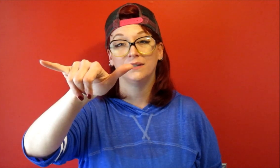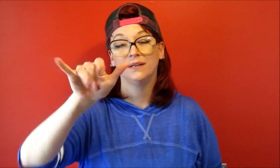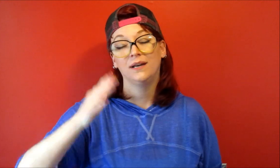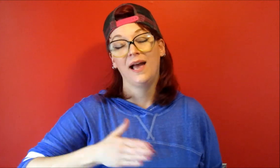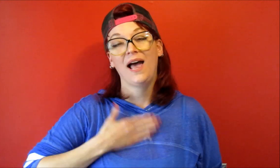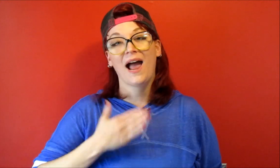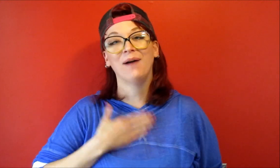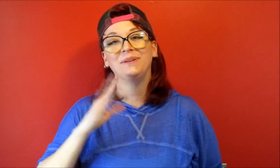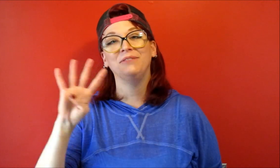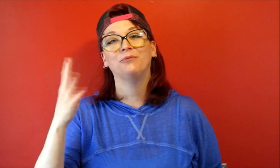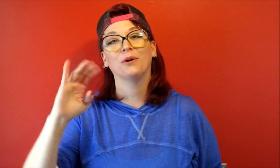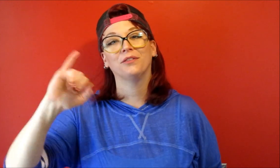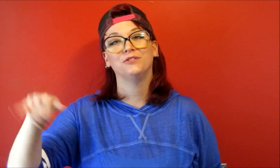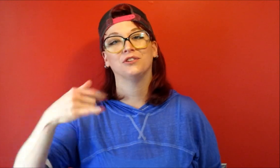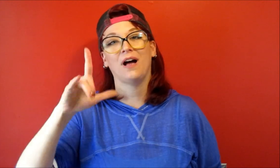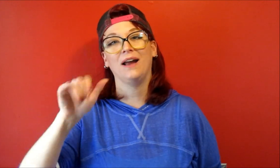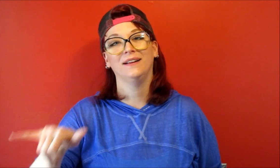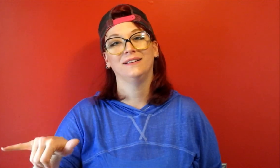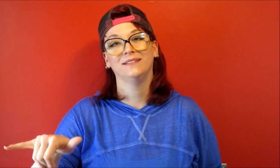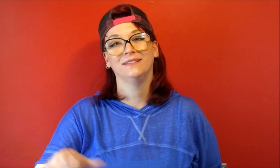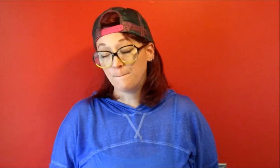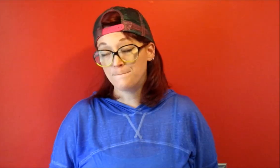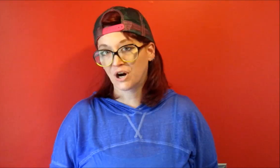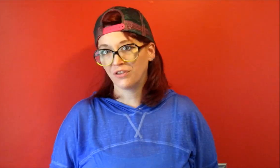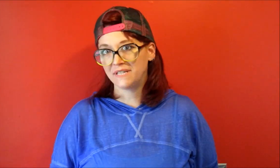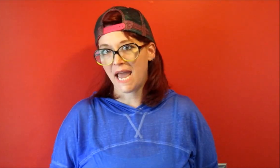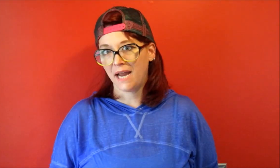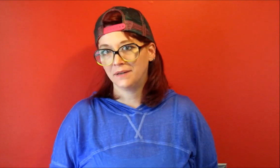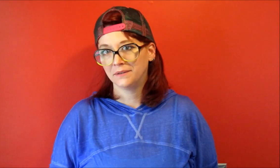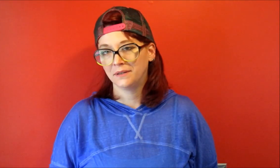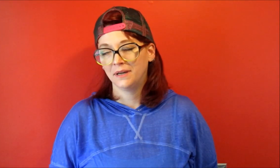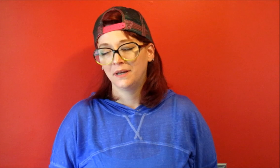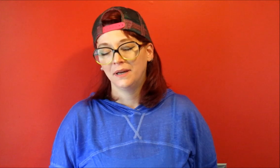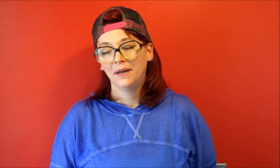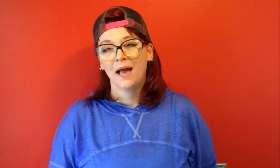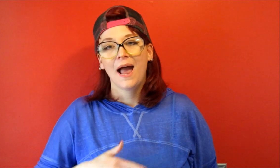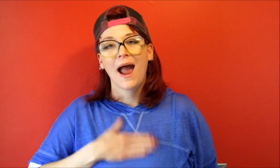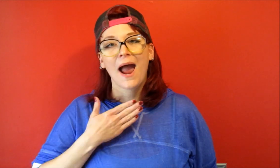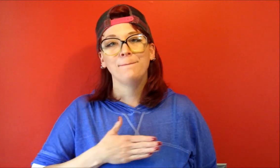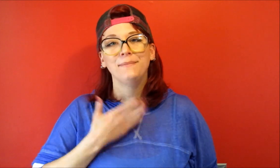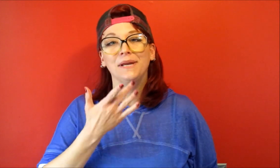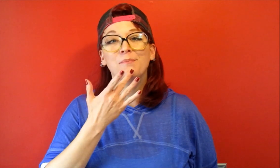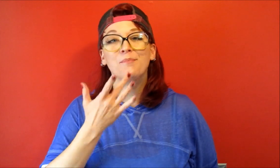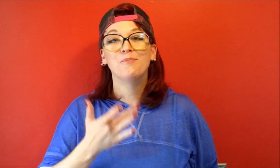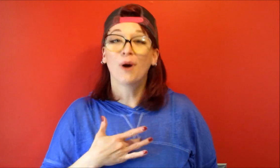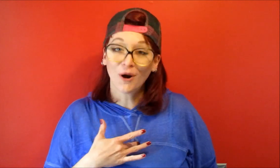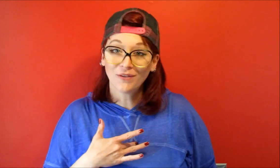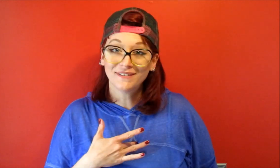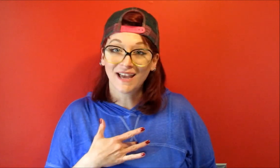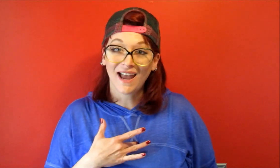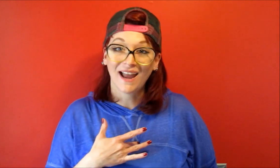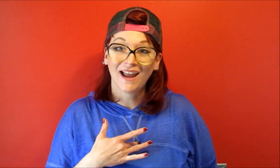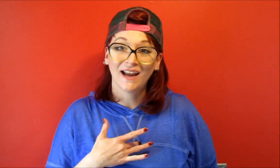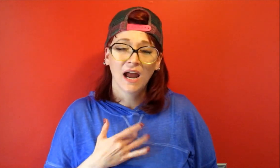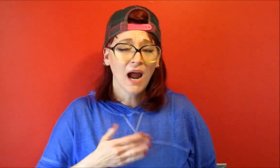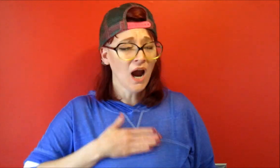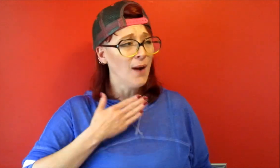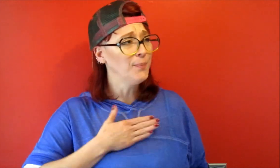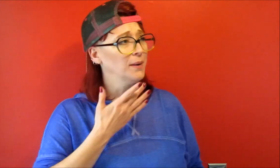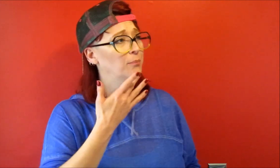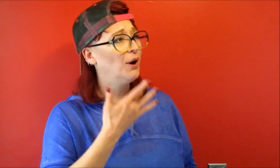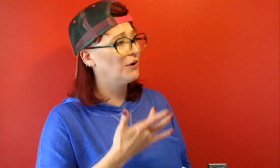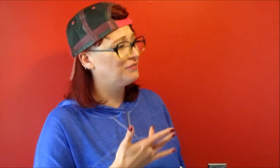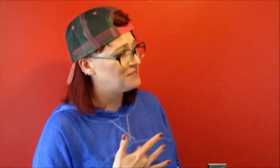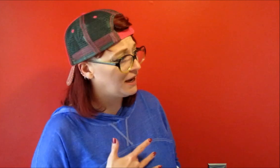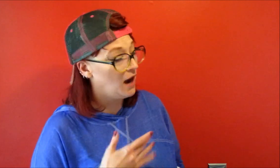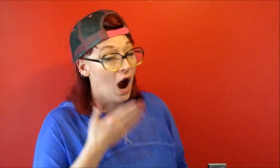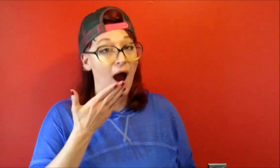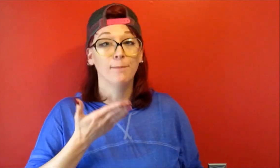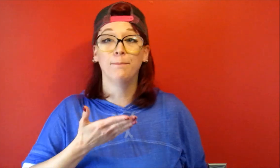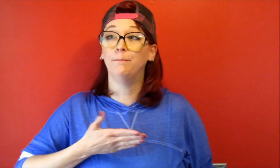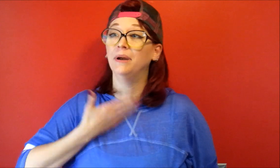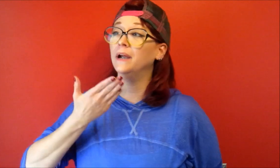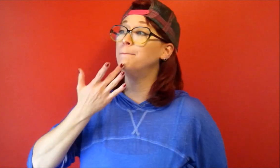happy fourth of July birthday happy birthday happy birthday happy birthday